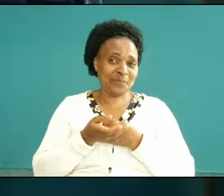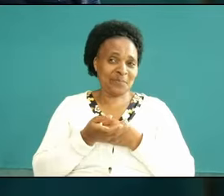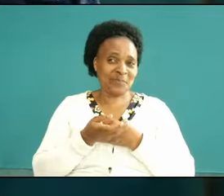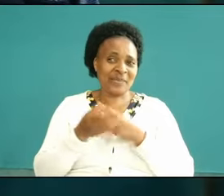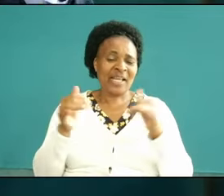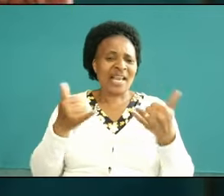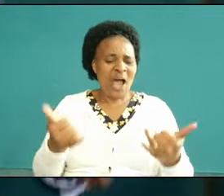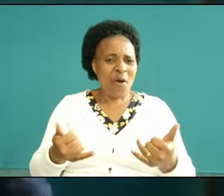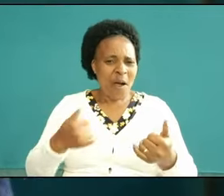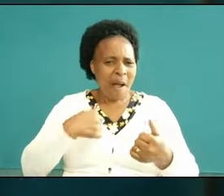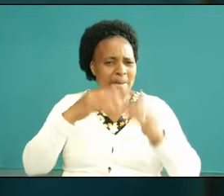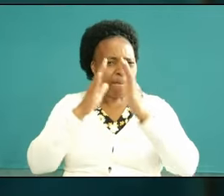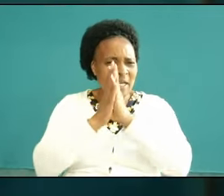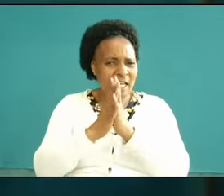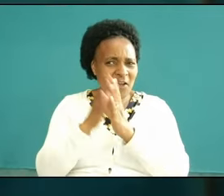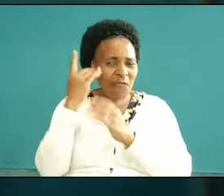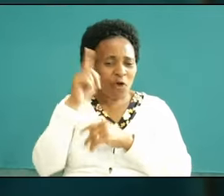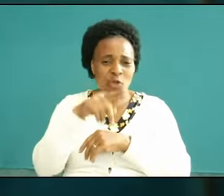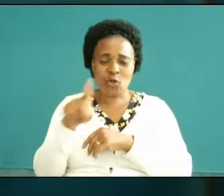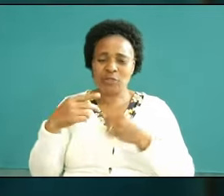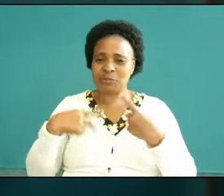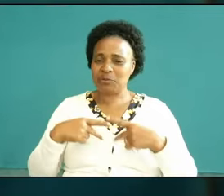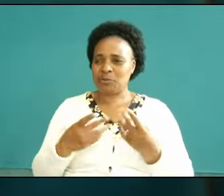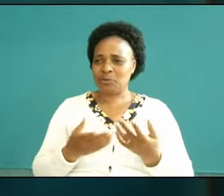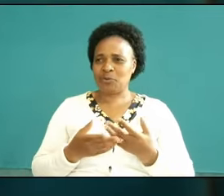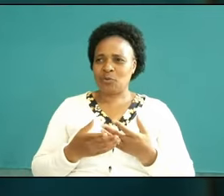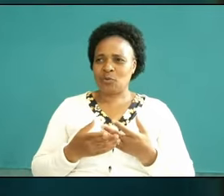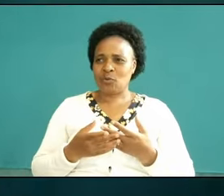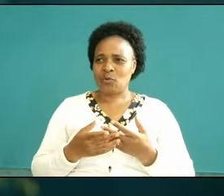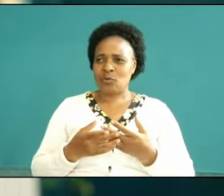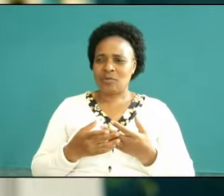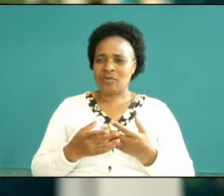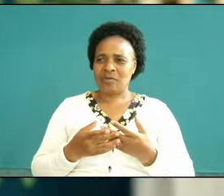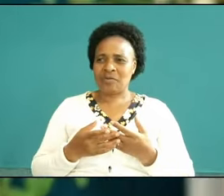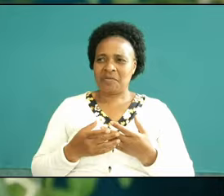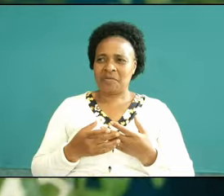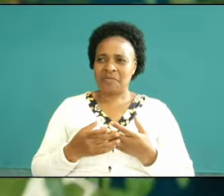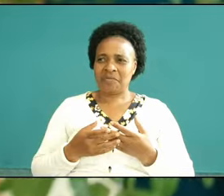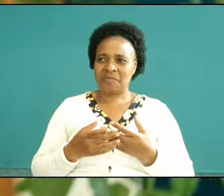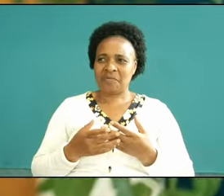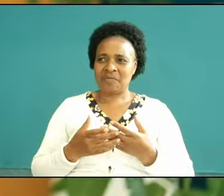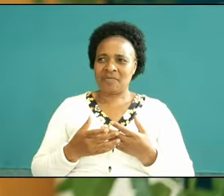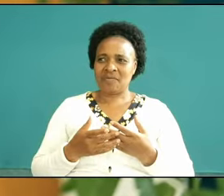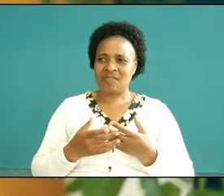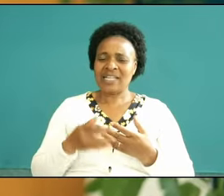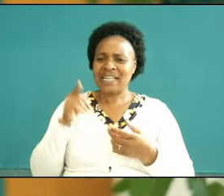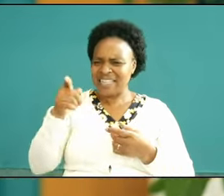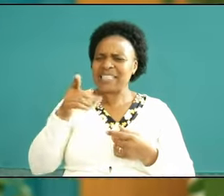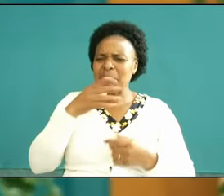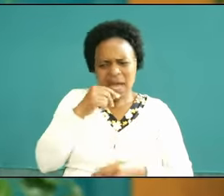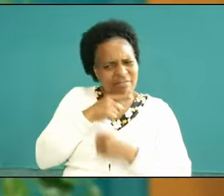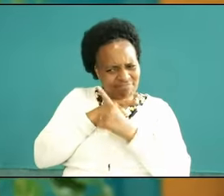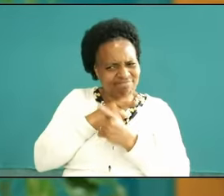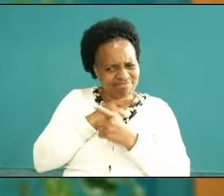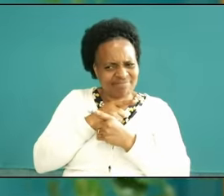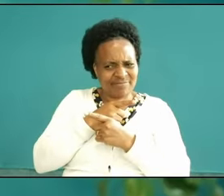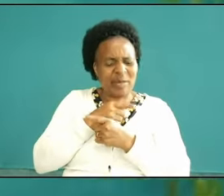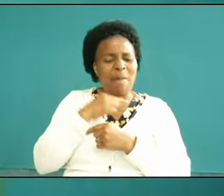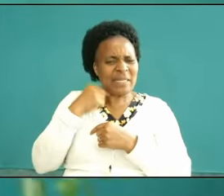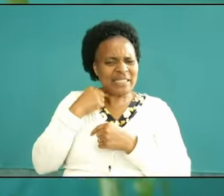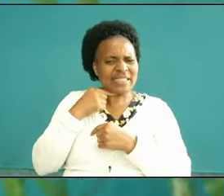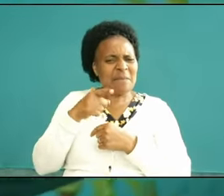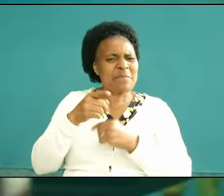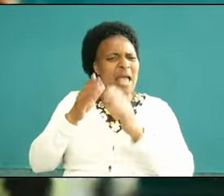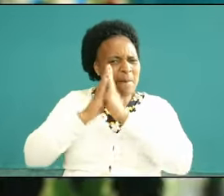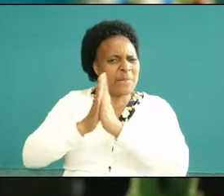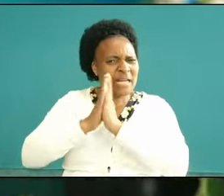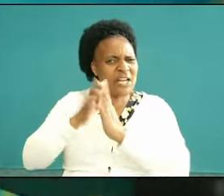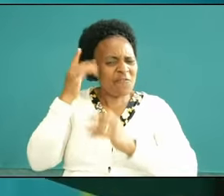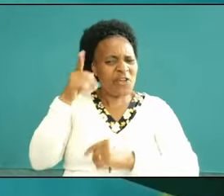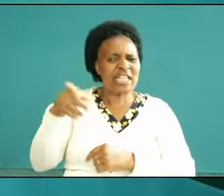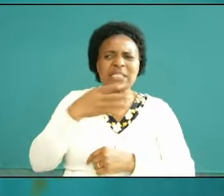I'm praying for this one thing this guy this guy Pastor I'm praying for God to strike him